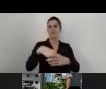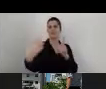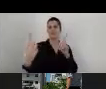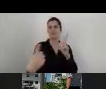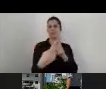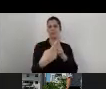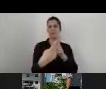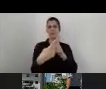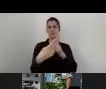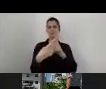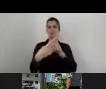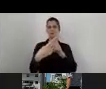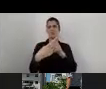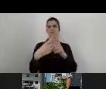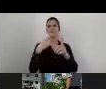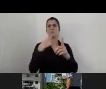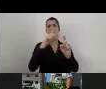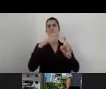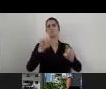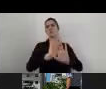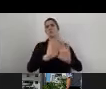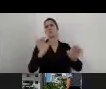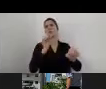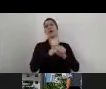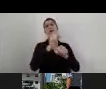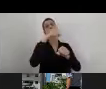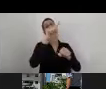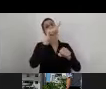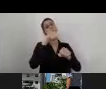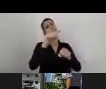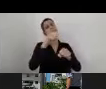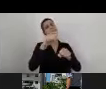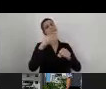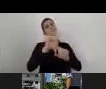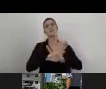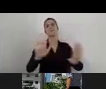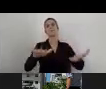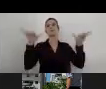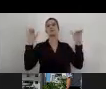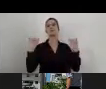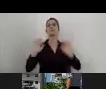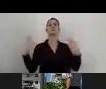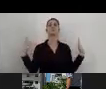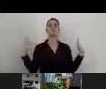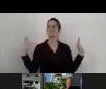to say, "Okay, I did all these checklists and that's it. The process is finished."